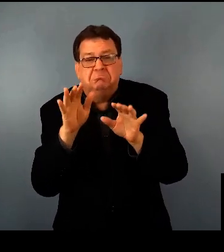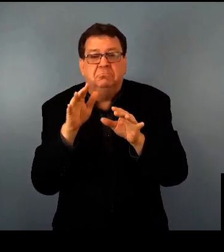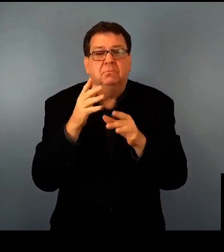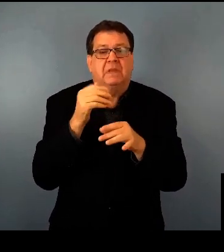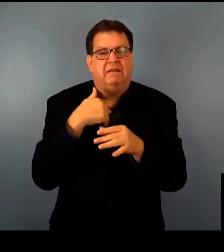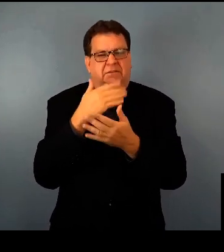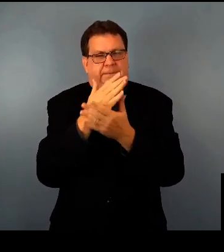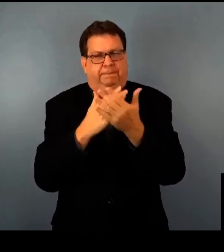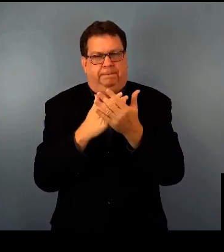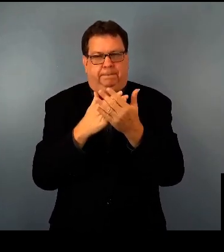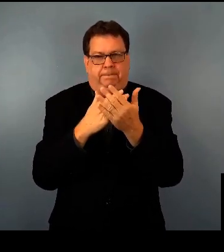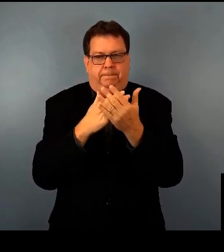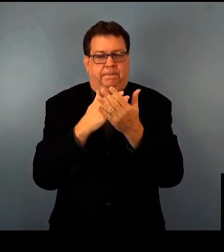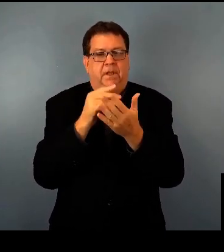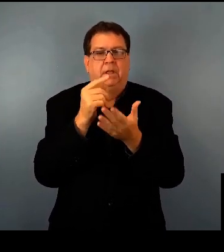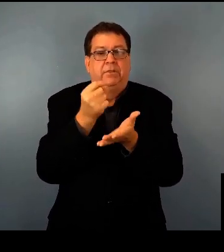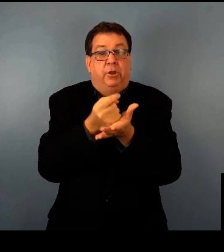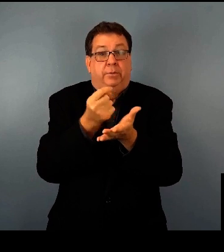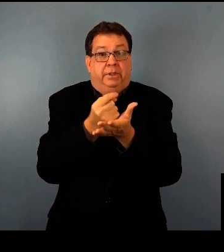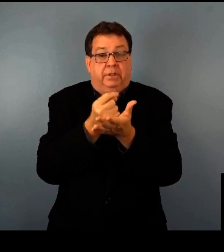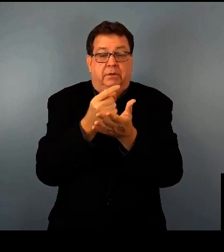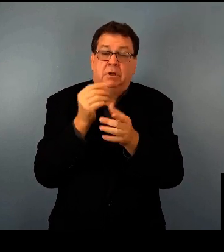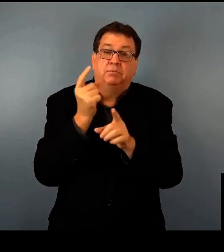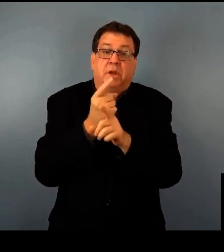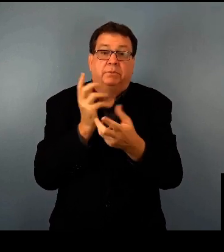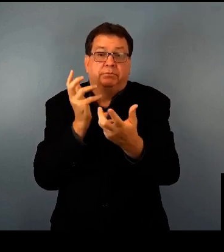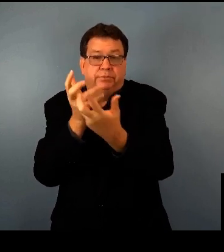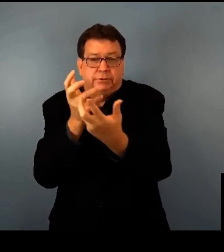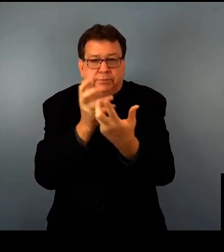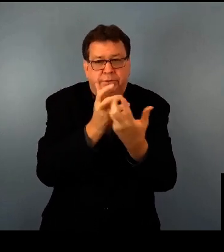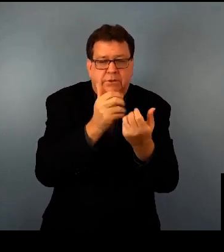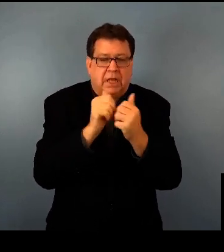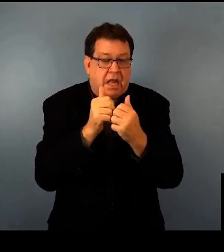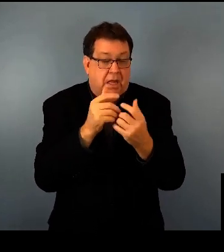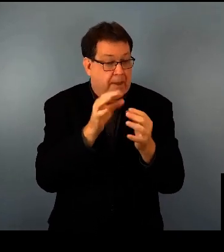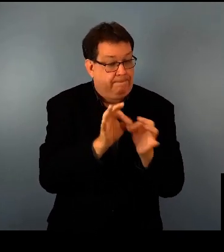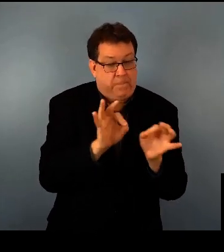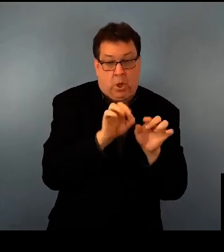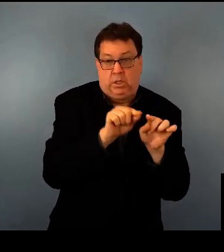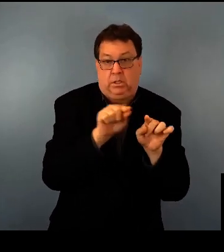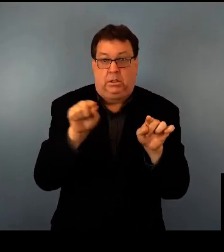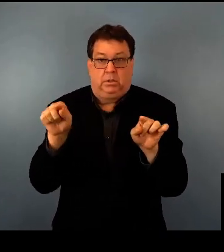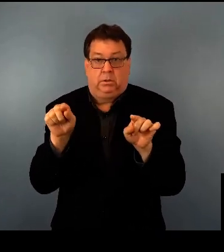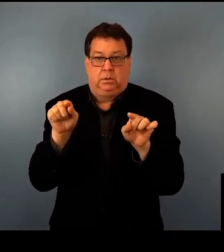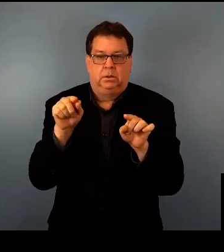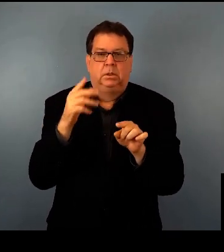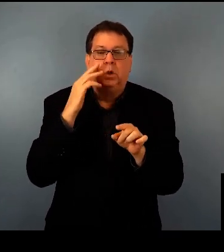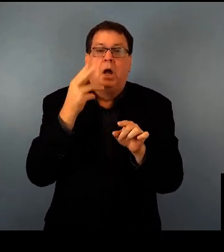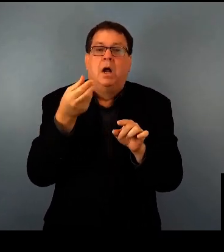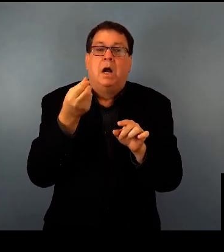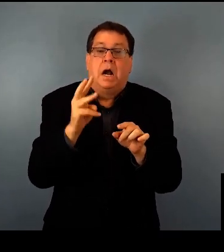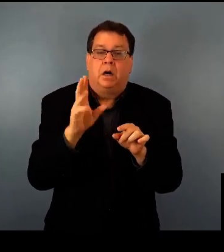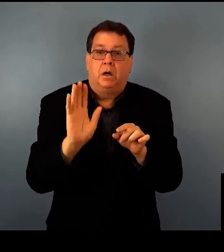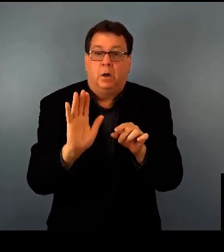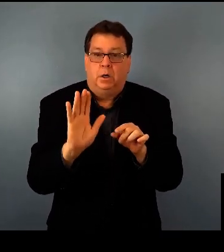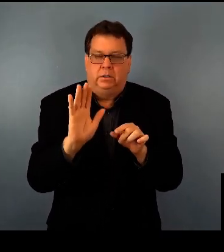There are certain therapies that may be more or less appropriate depending on these conditions, so it's very important